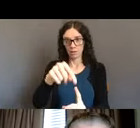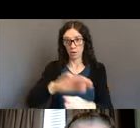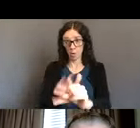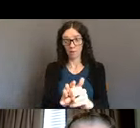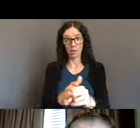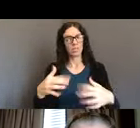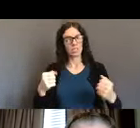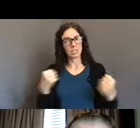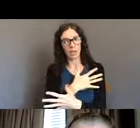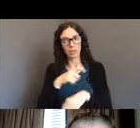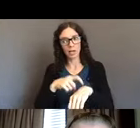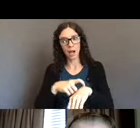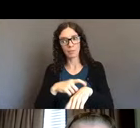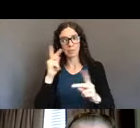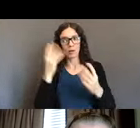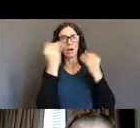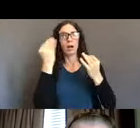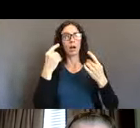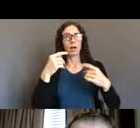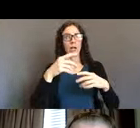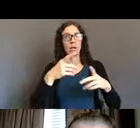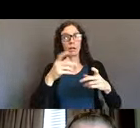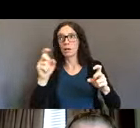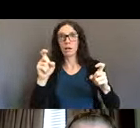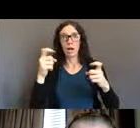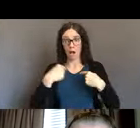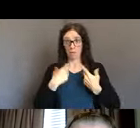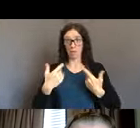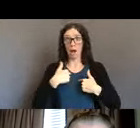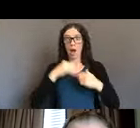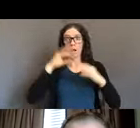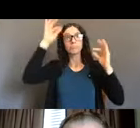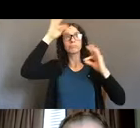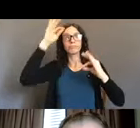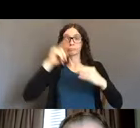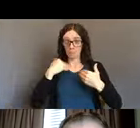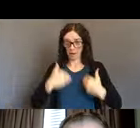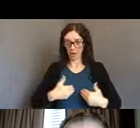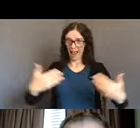and the, again the activists, on this, presentation, we want, we knew to start preparing.